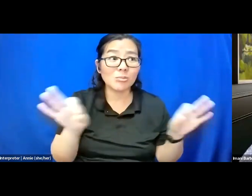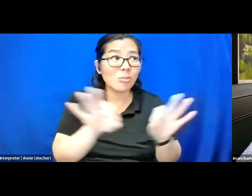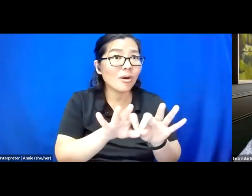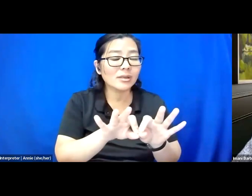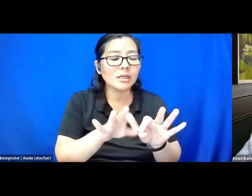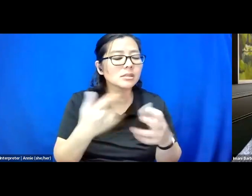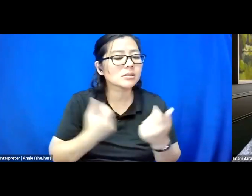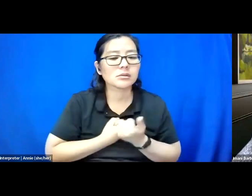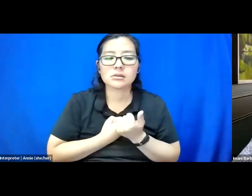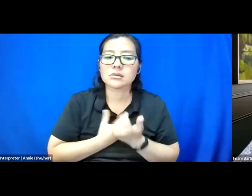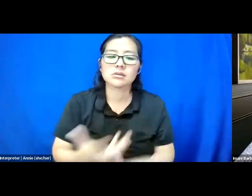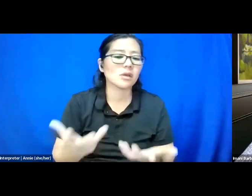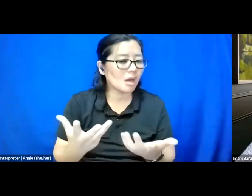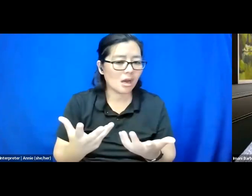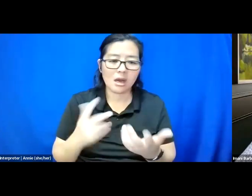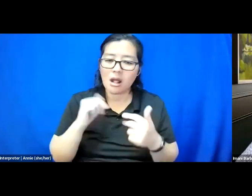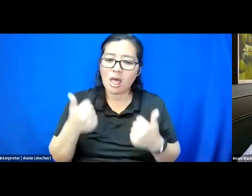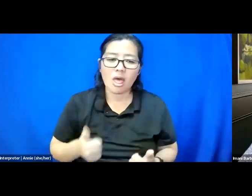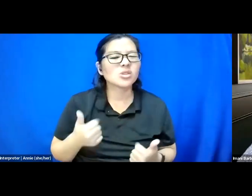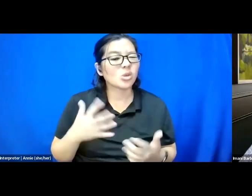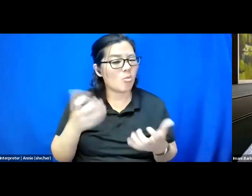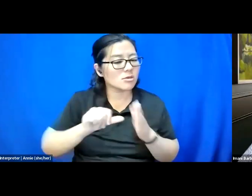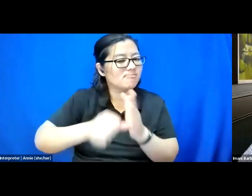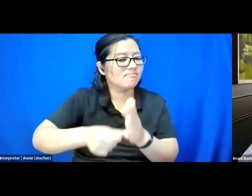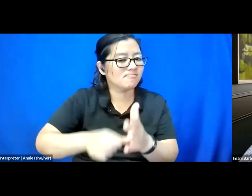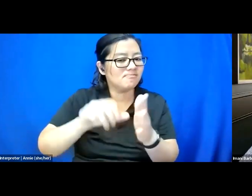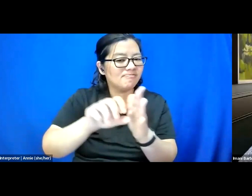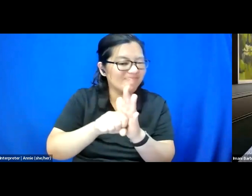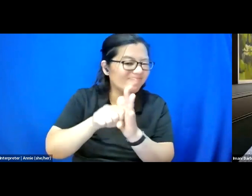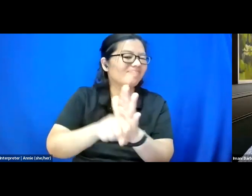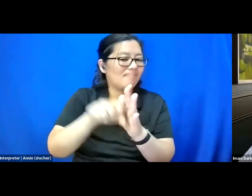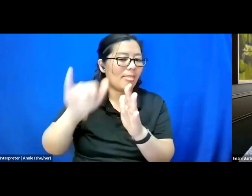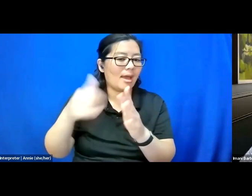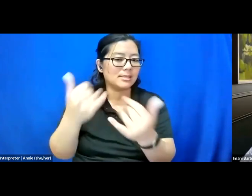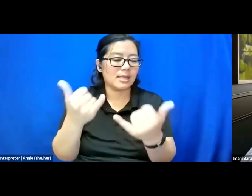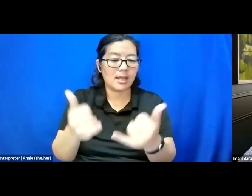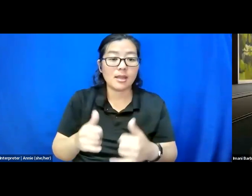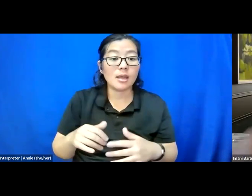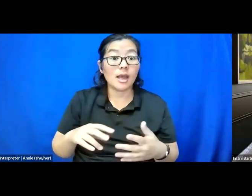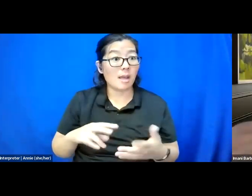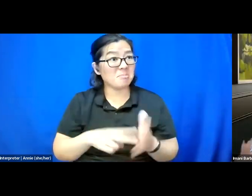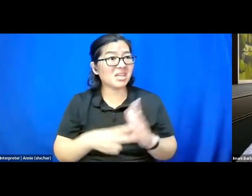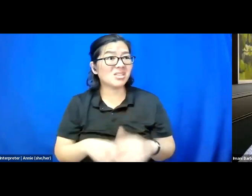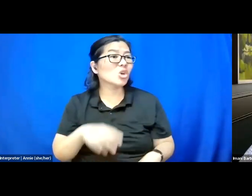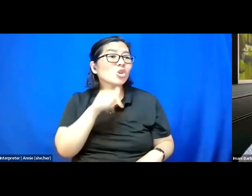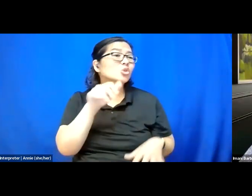And that's what I want to hammer home today. I'm not saying don't do the work. I am not saying quit. I'm not saying any of those things.